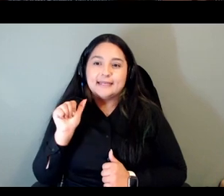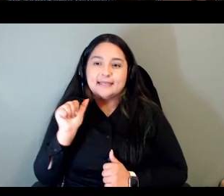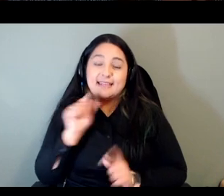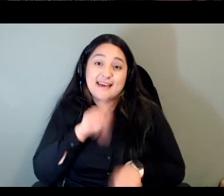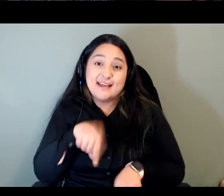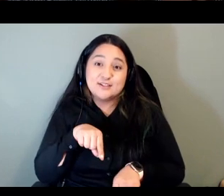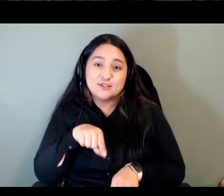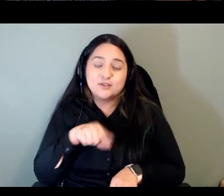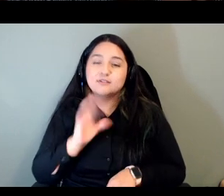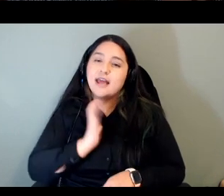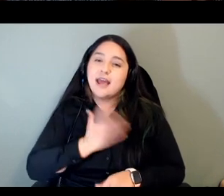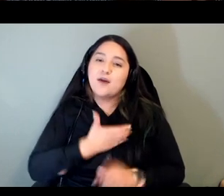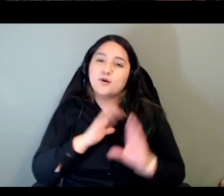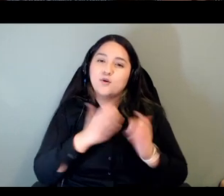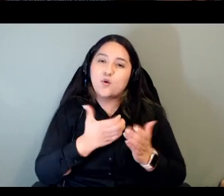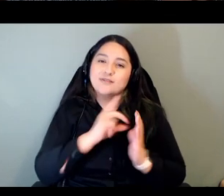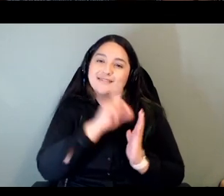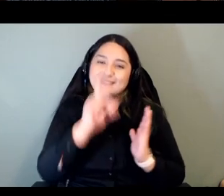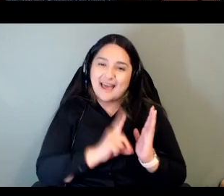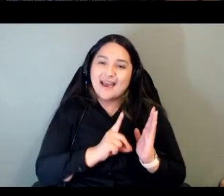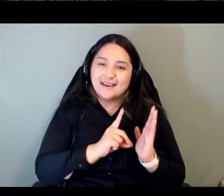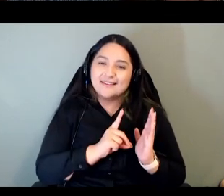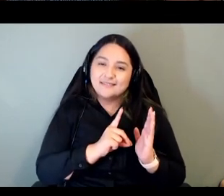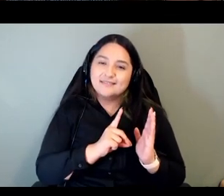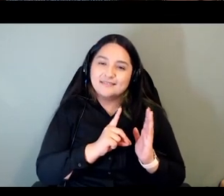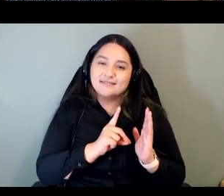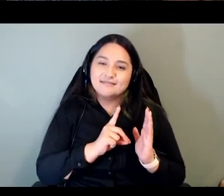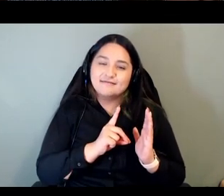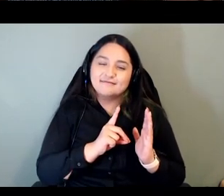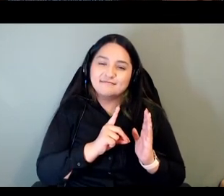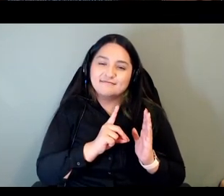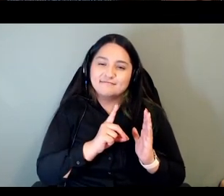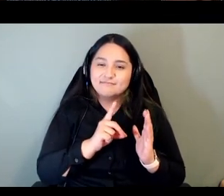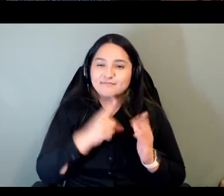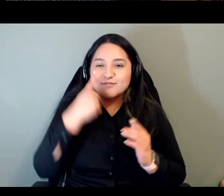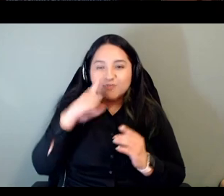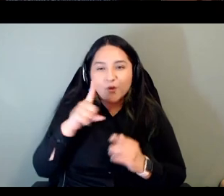our course sort of aimed at beginning learners that are you know middle school and up i think